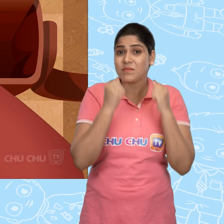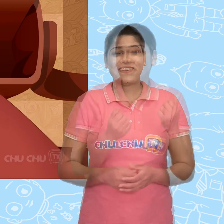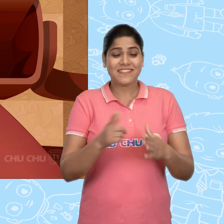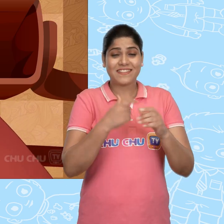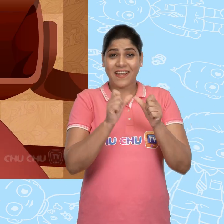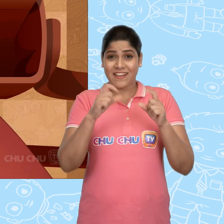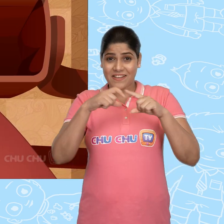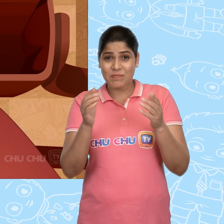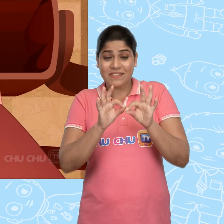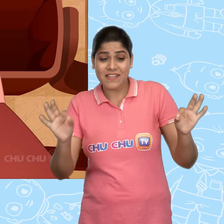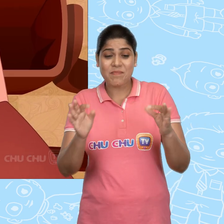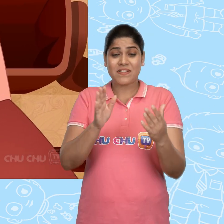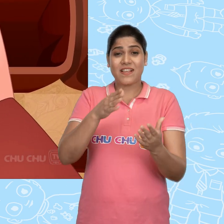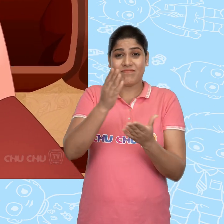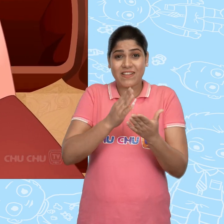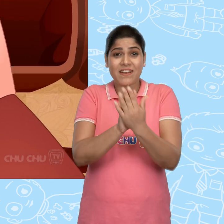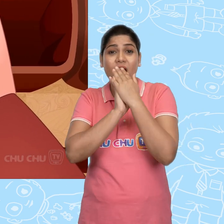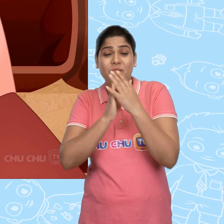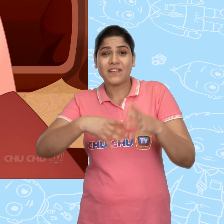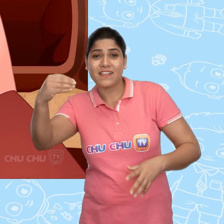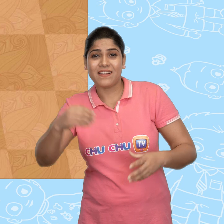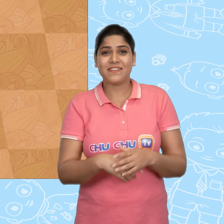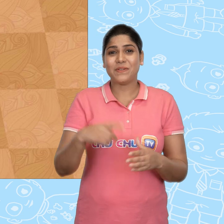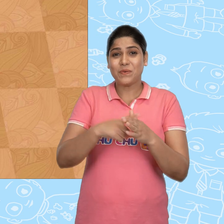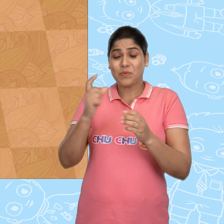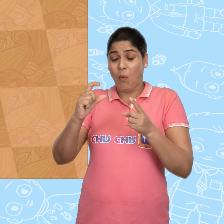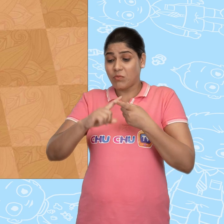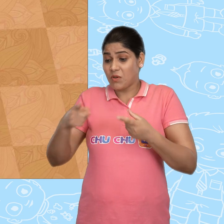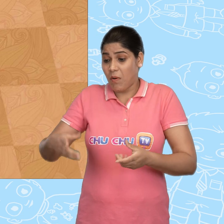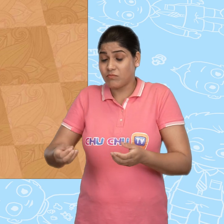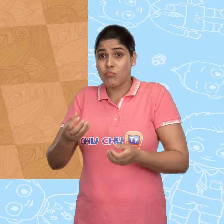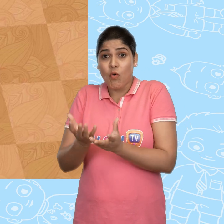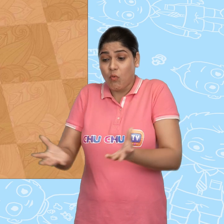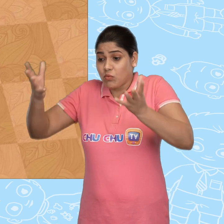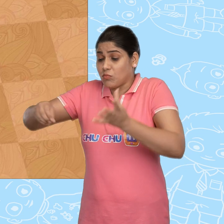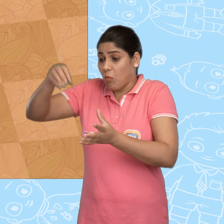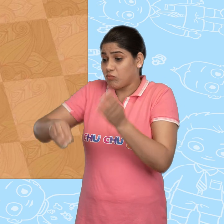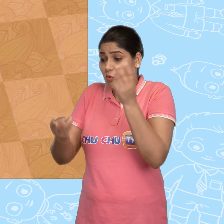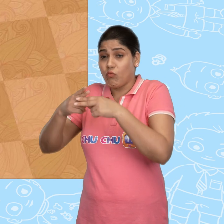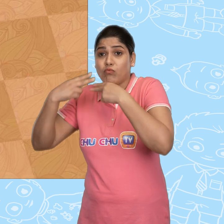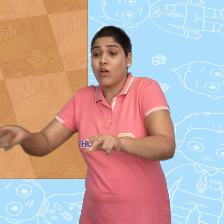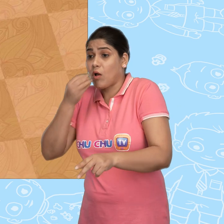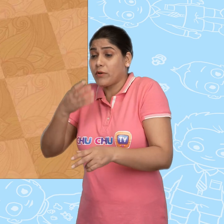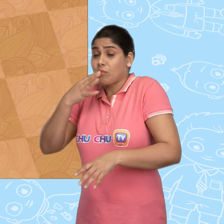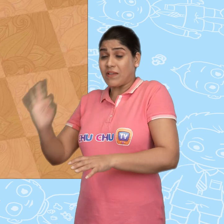Jack took out his simple sandwich. Joe had a basket full of delicious things.